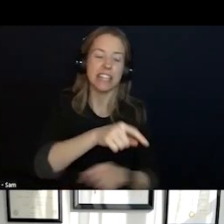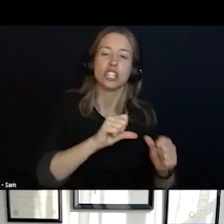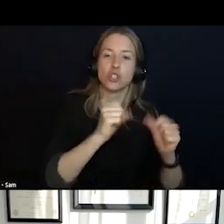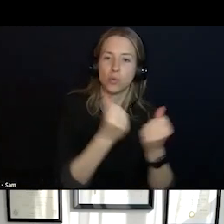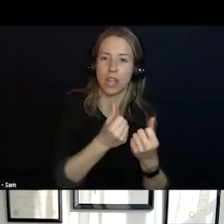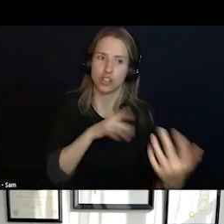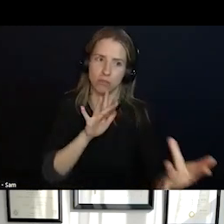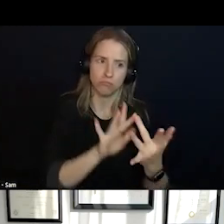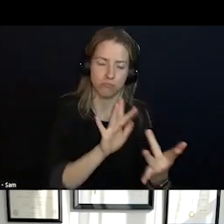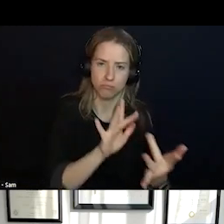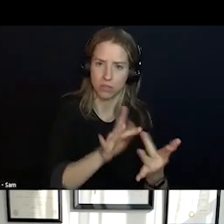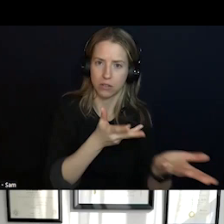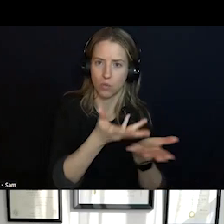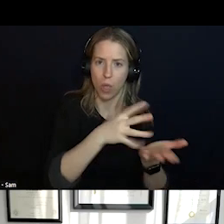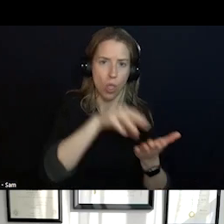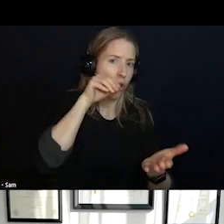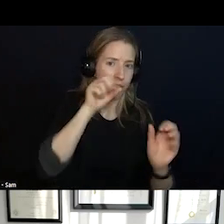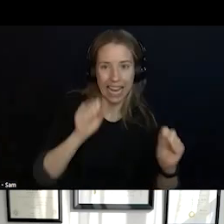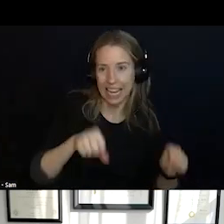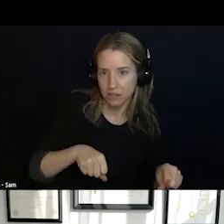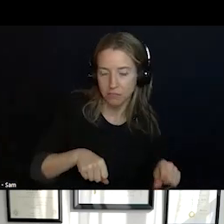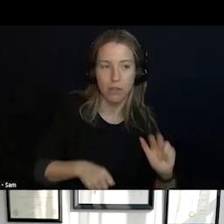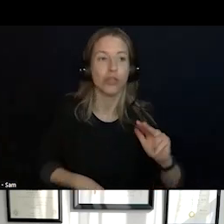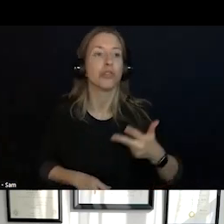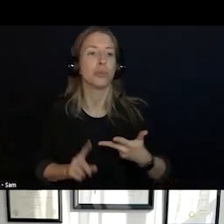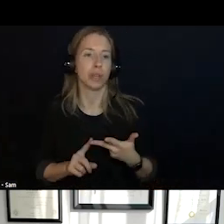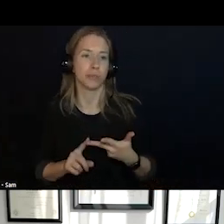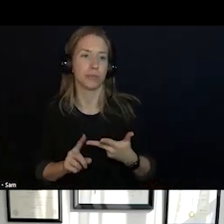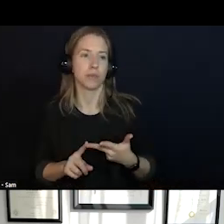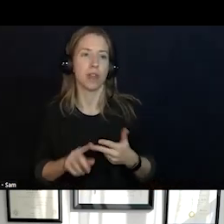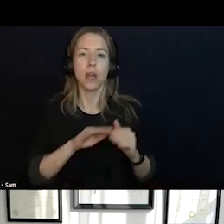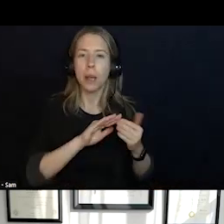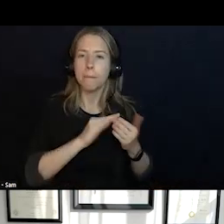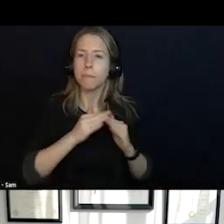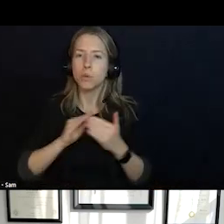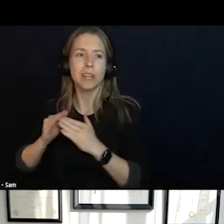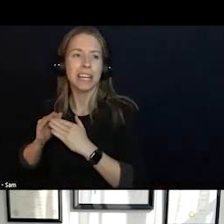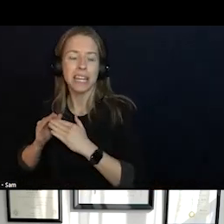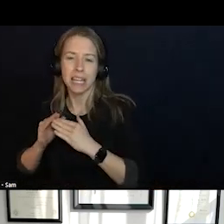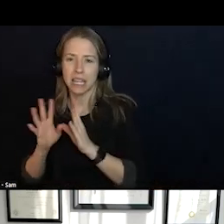ORGANIZATION OF COMMUNITY COUNCILS. THIS IS ONE OF THE MORE